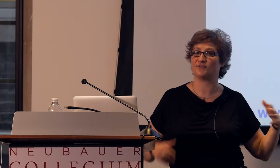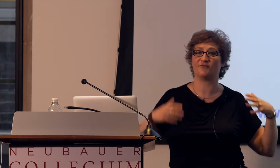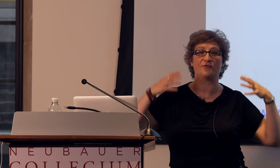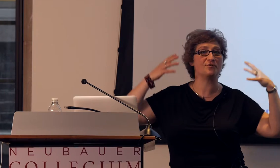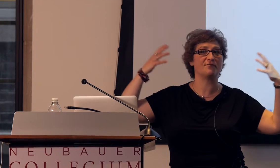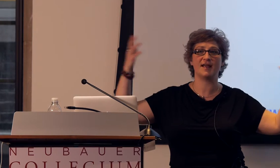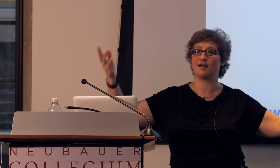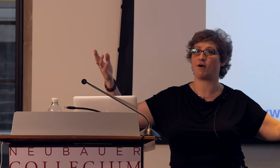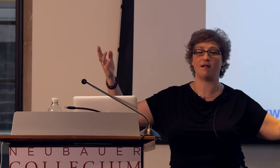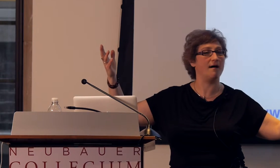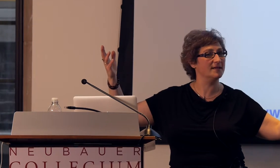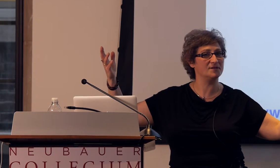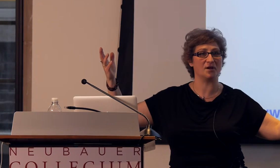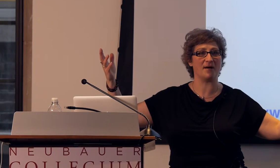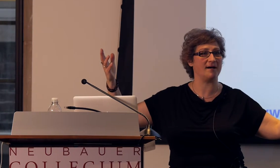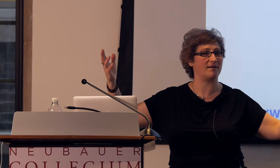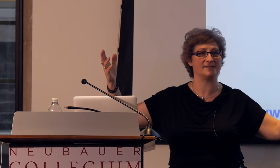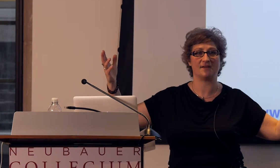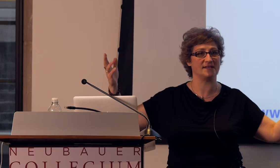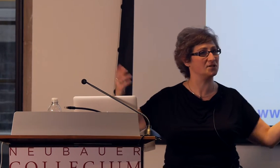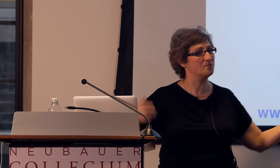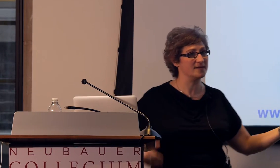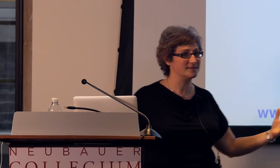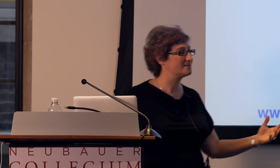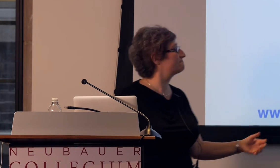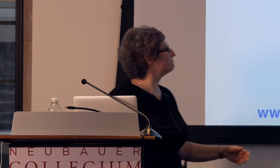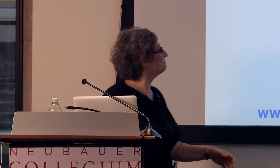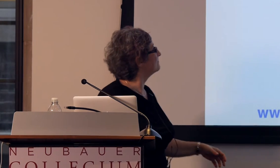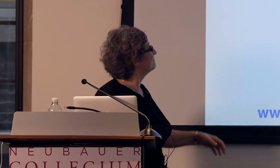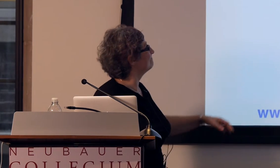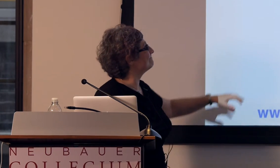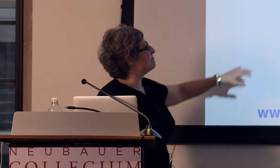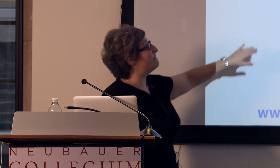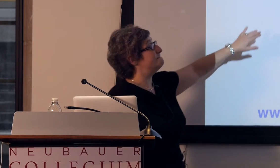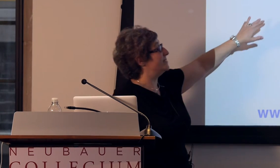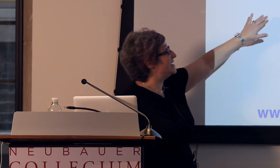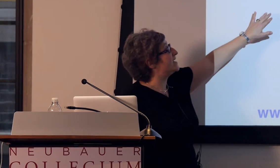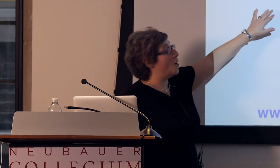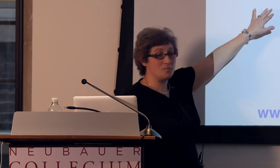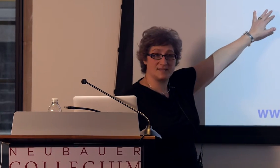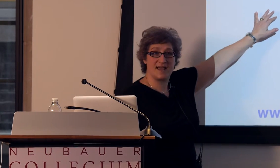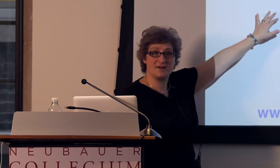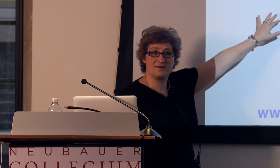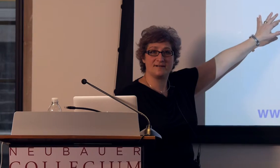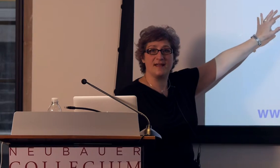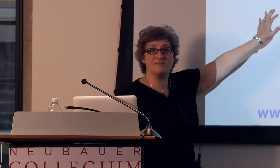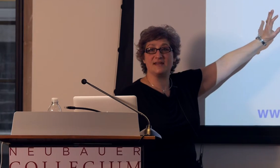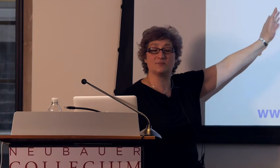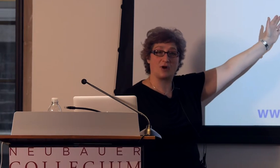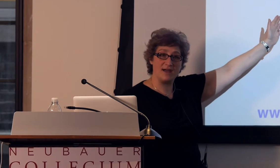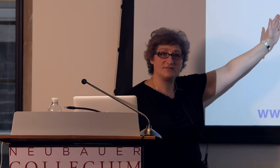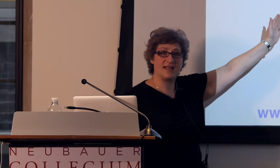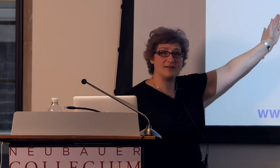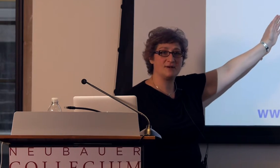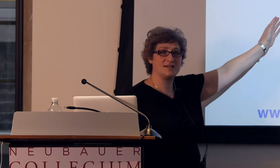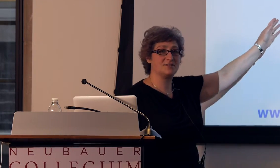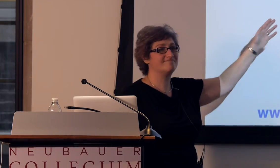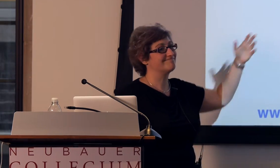and for furthering our knowledge about ourselves as humans. Being a homesigner and being deprived of language